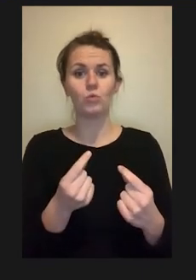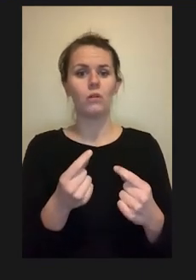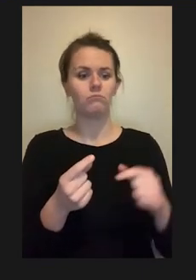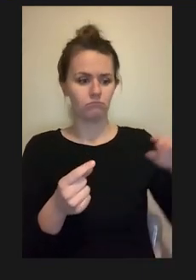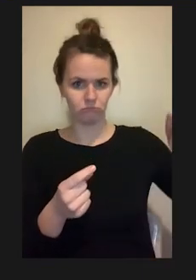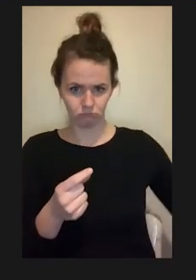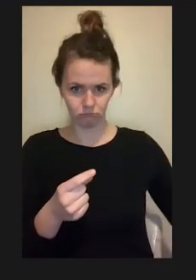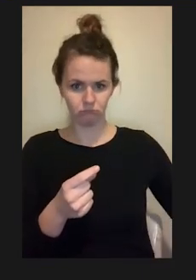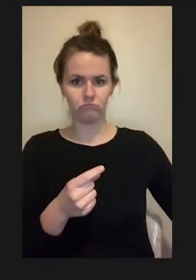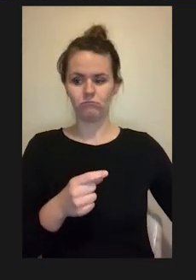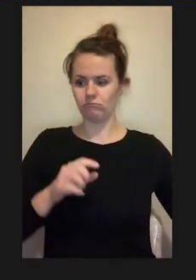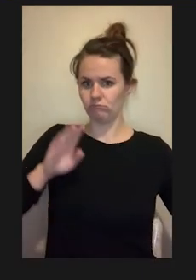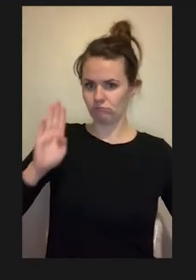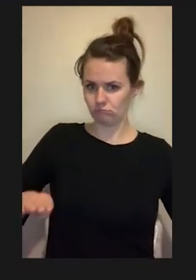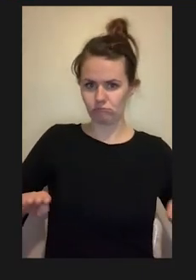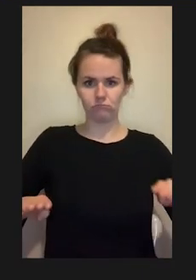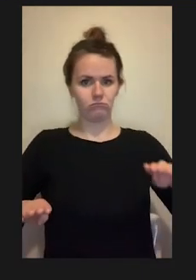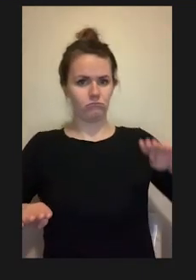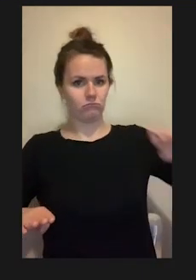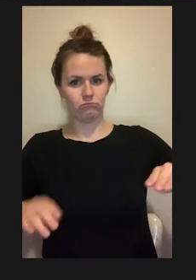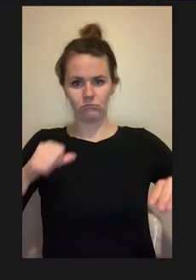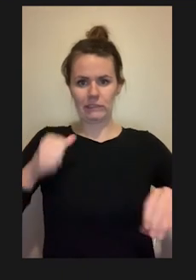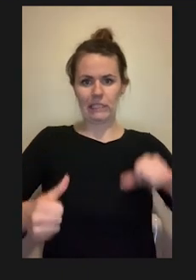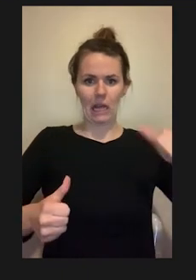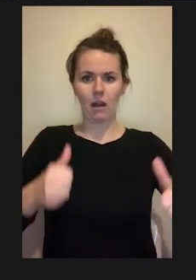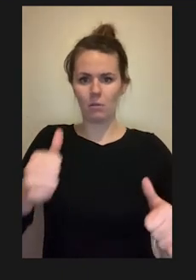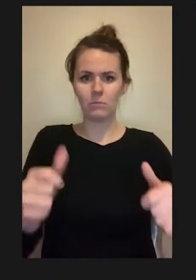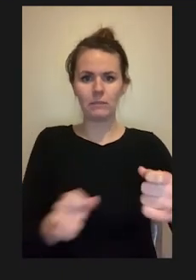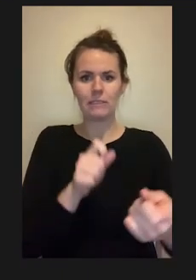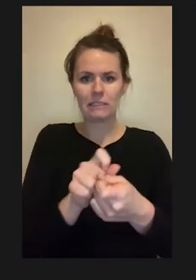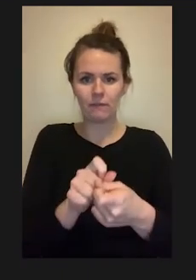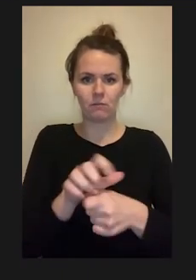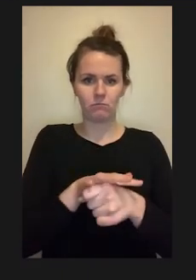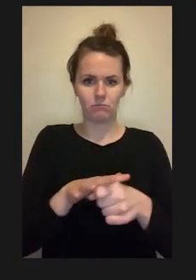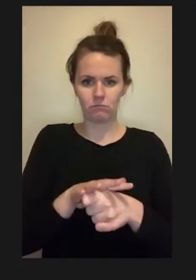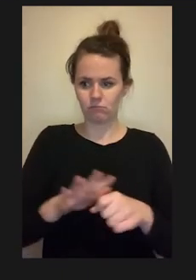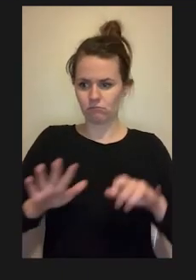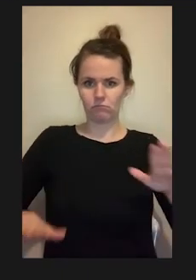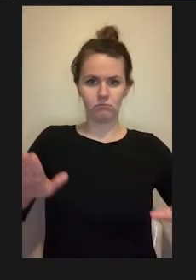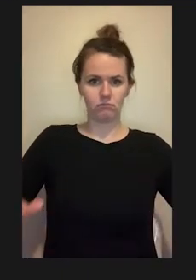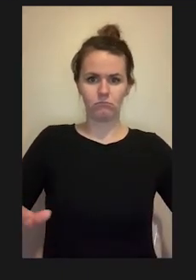on the fact that some objects are going to be where they put them,